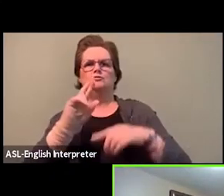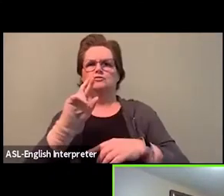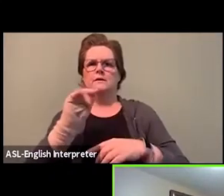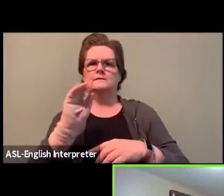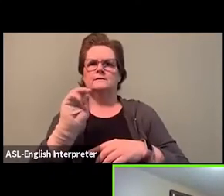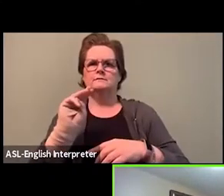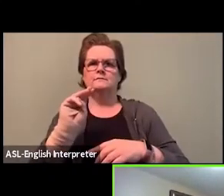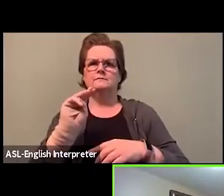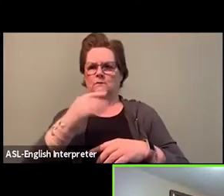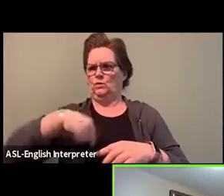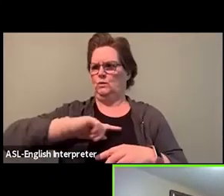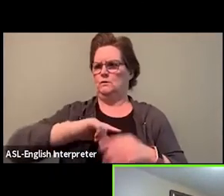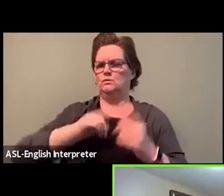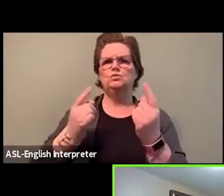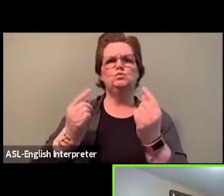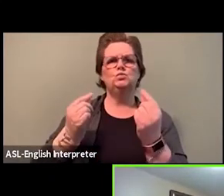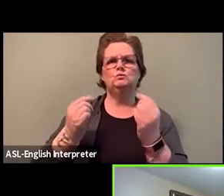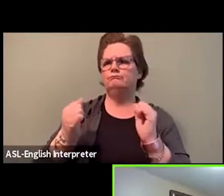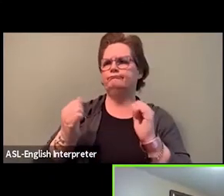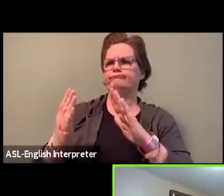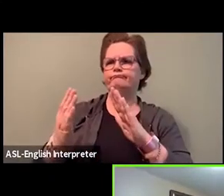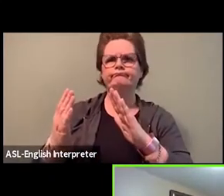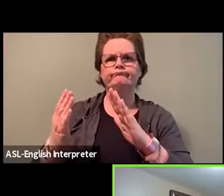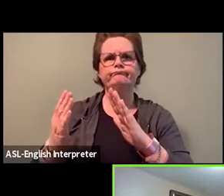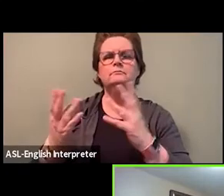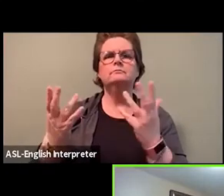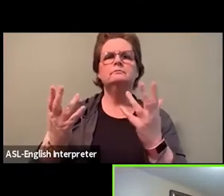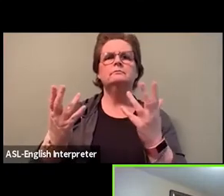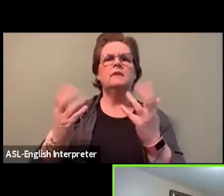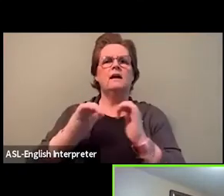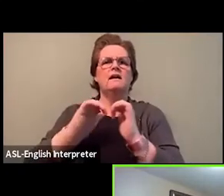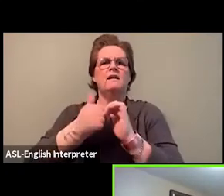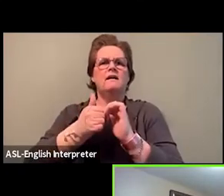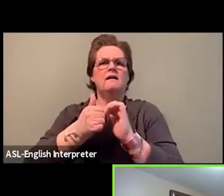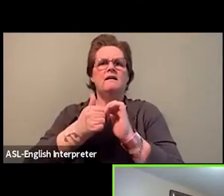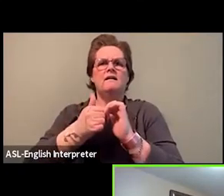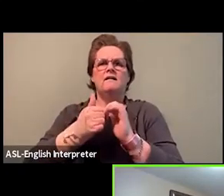or safer and more inclusive working environments.